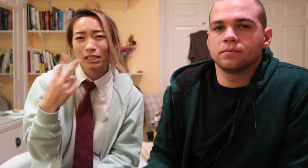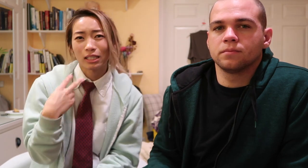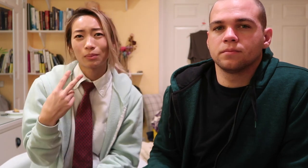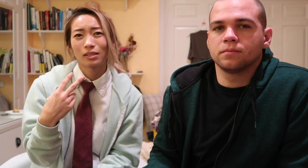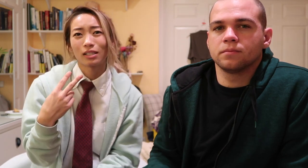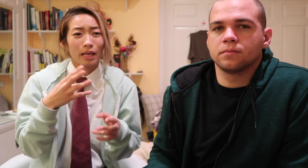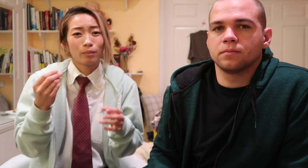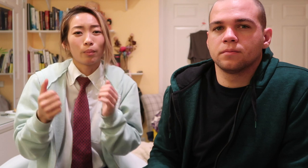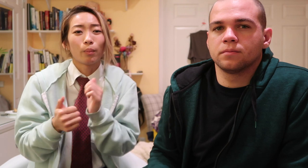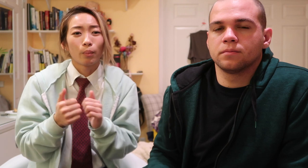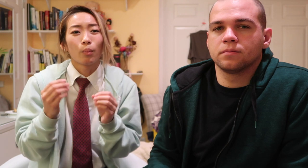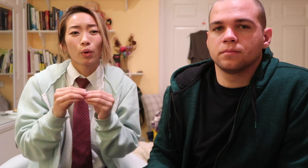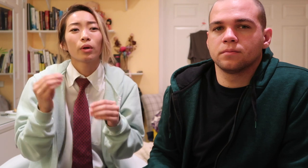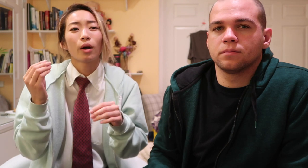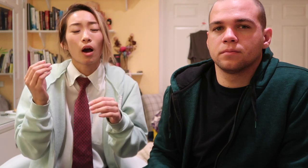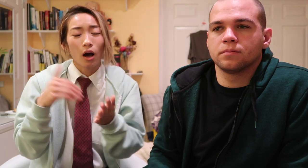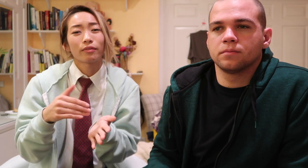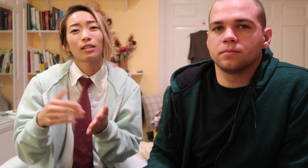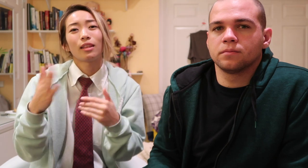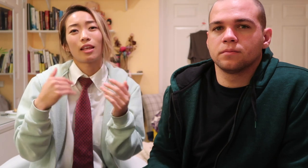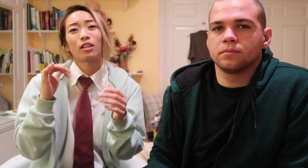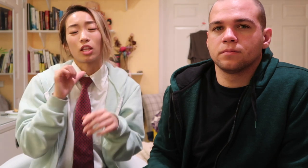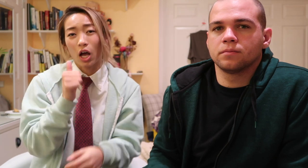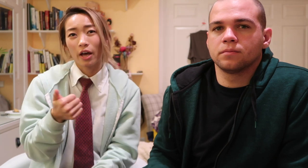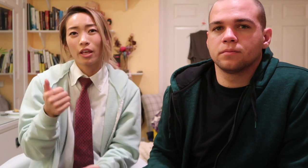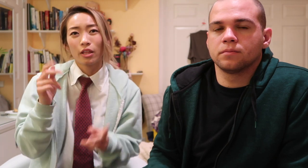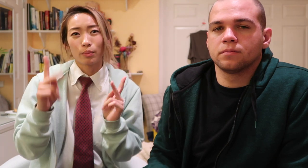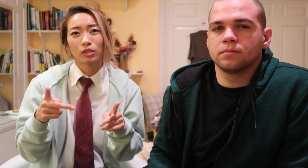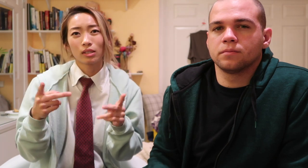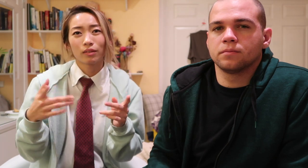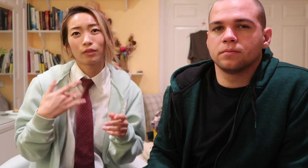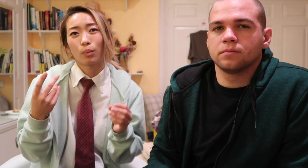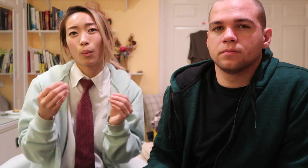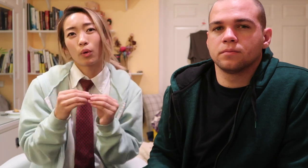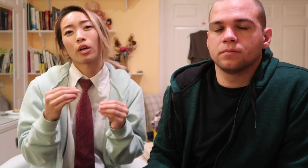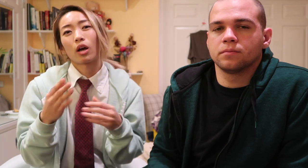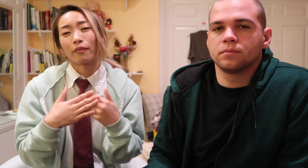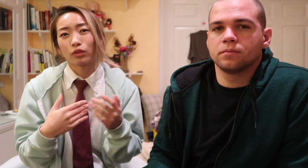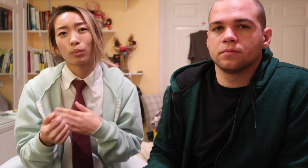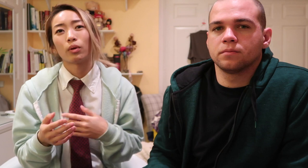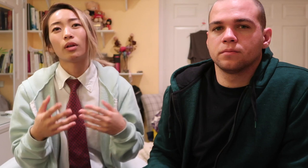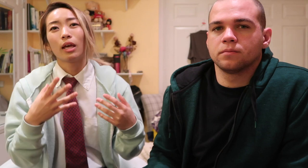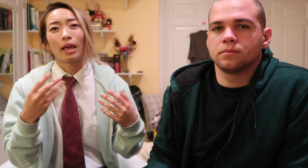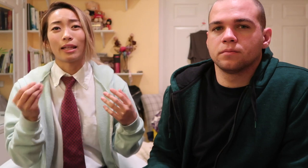lips and more often than not the person going to feel more comfortable and